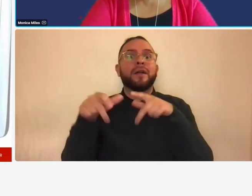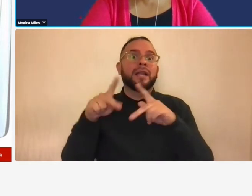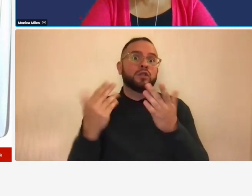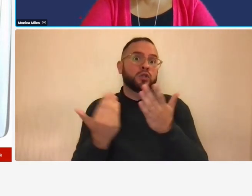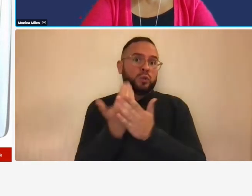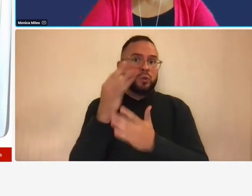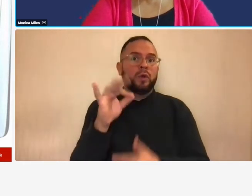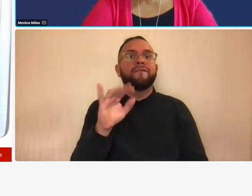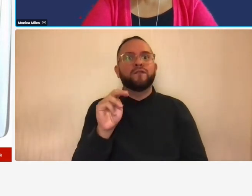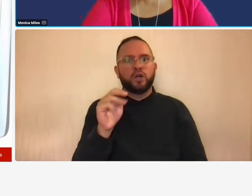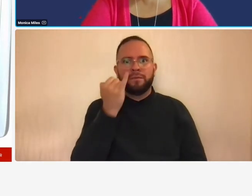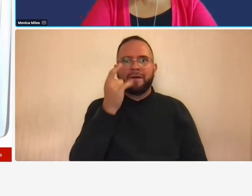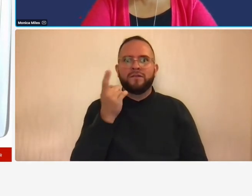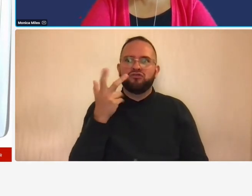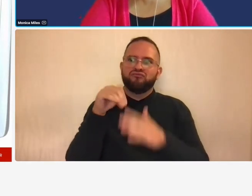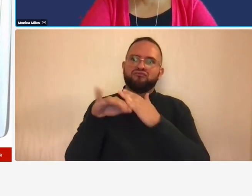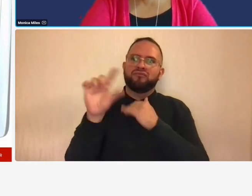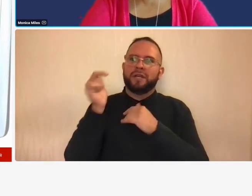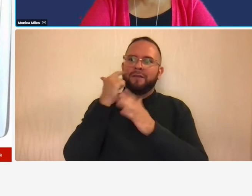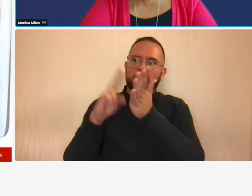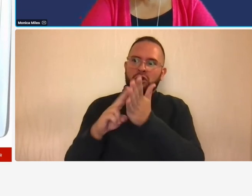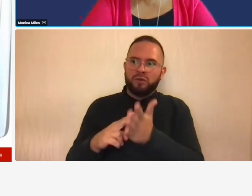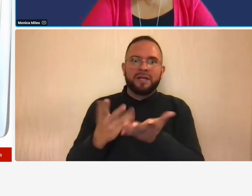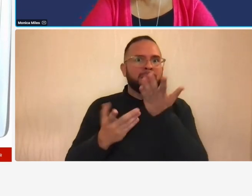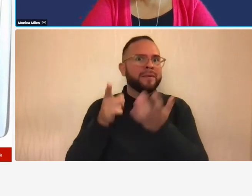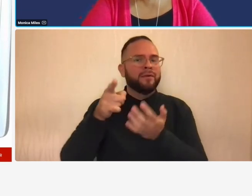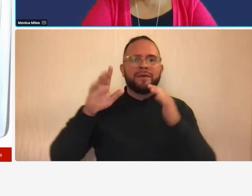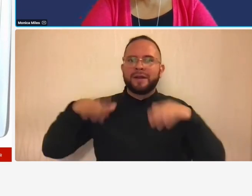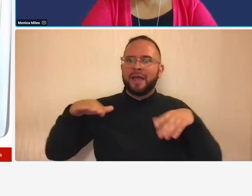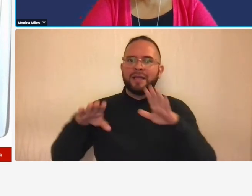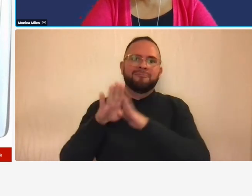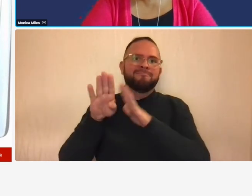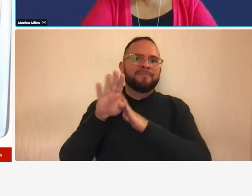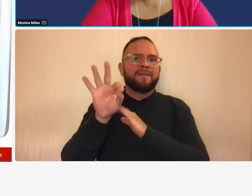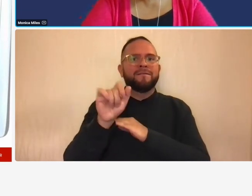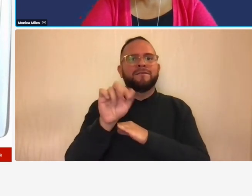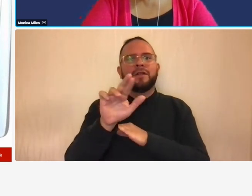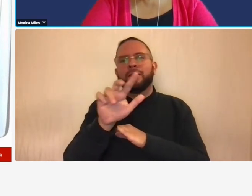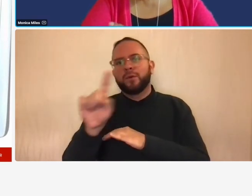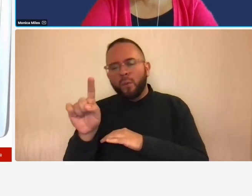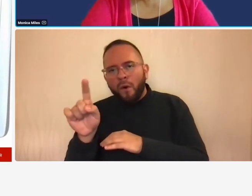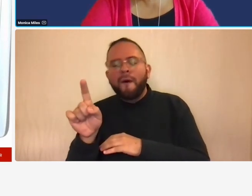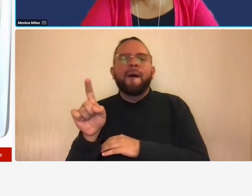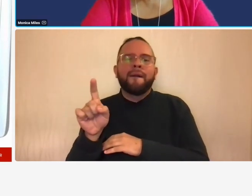contracting arena who have not yet developed a far 31 compliant indirect cost rate to be able to